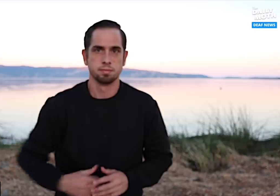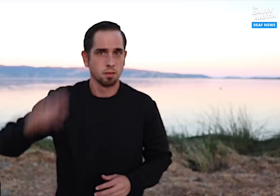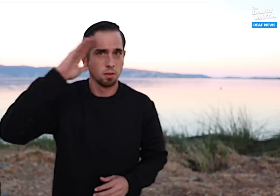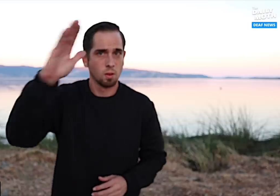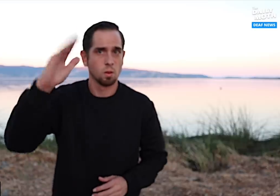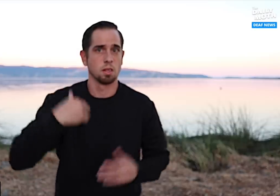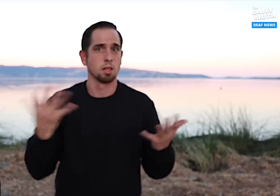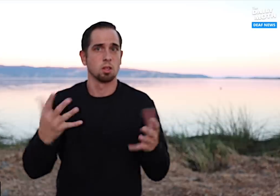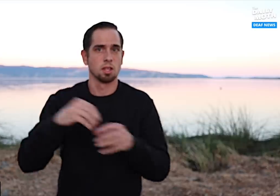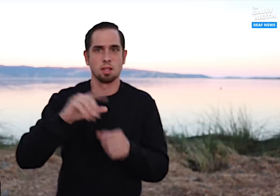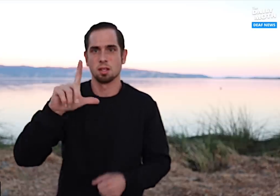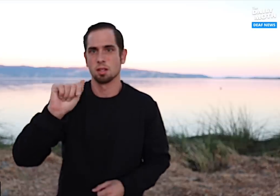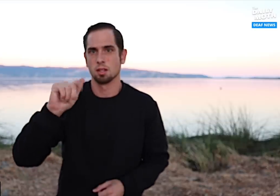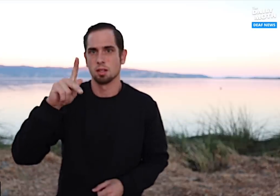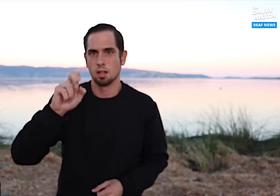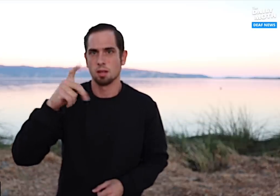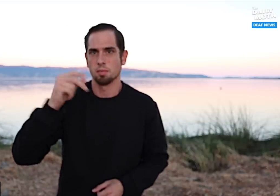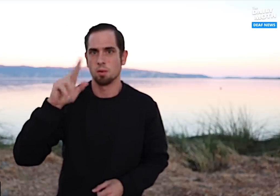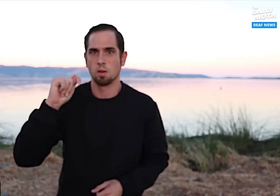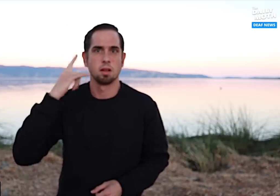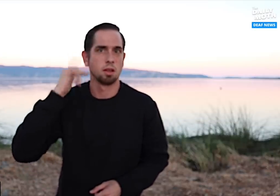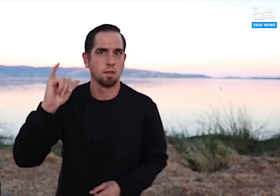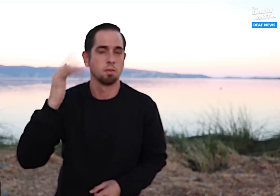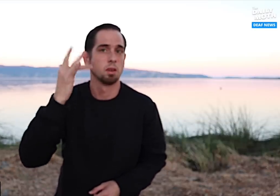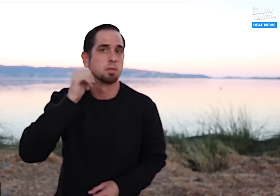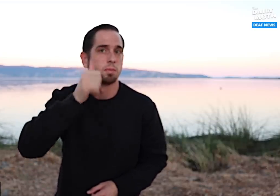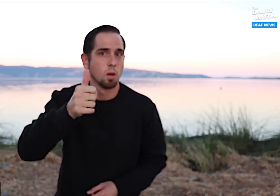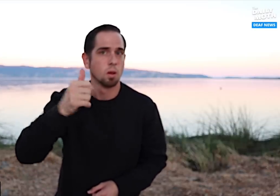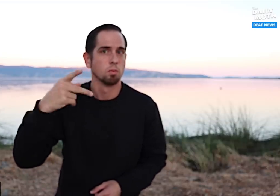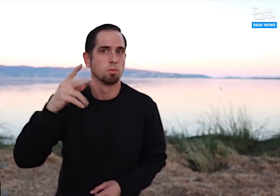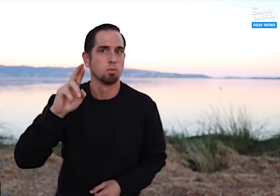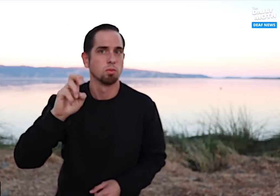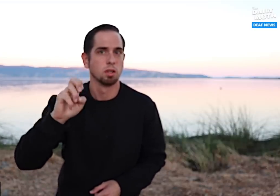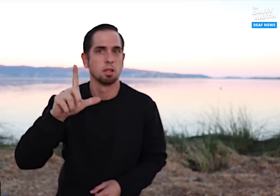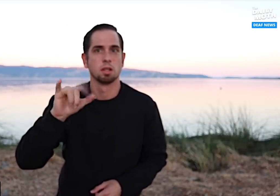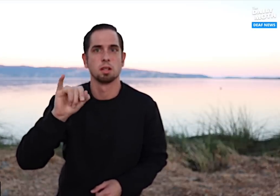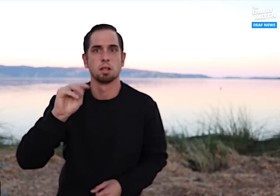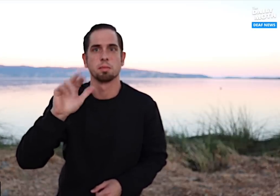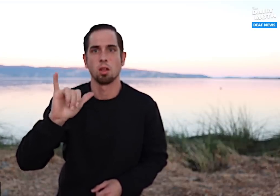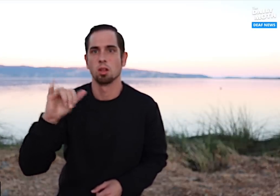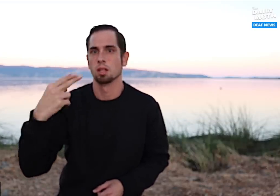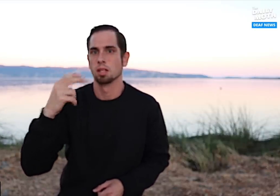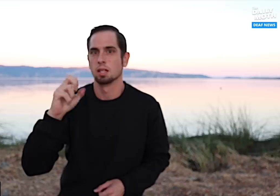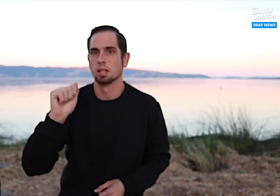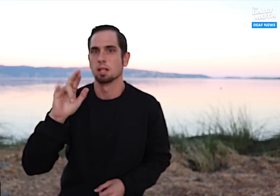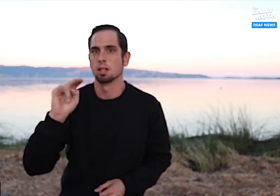Hello. I’m here in Lakeport, California because tomorrow is the preliminary hearing